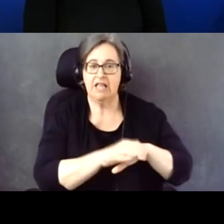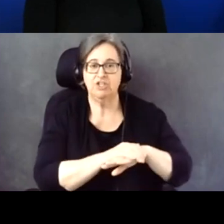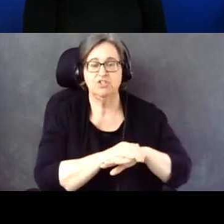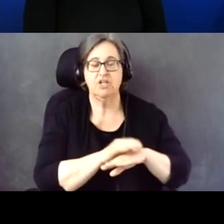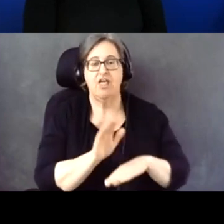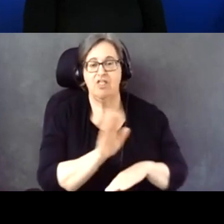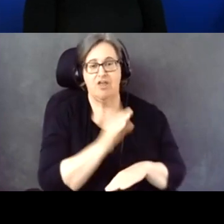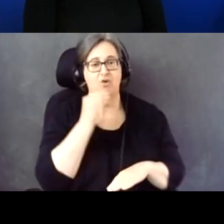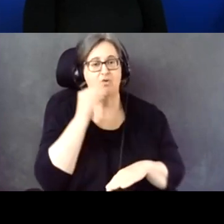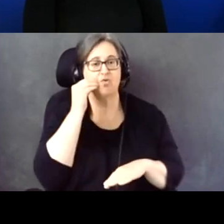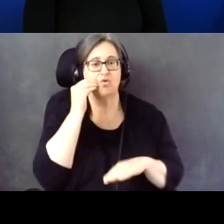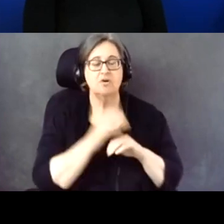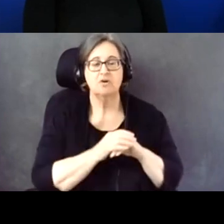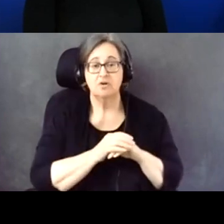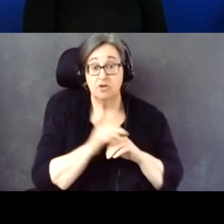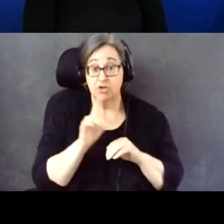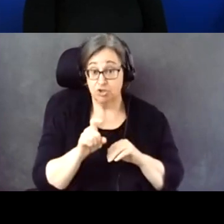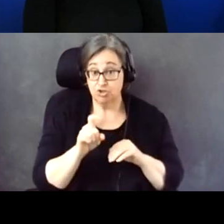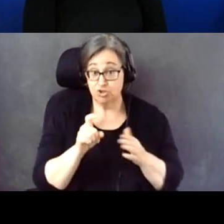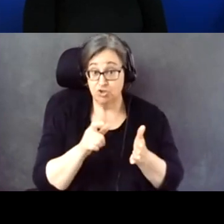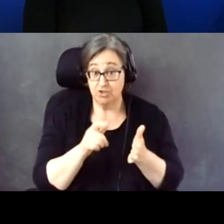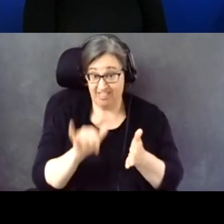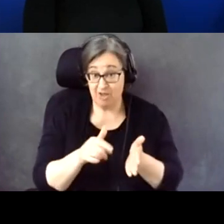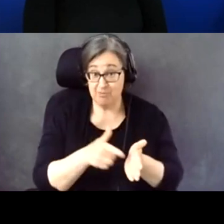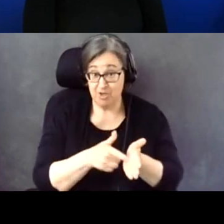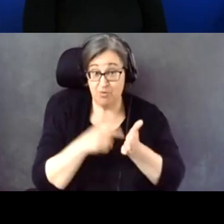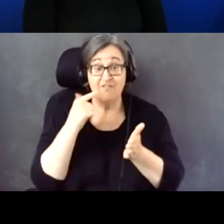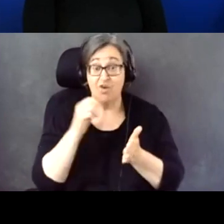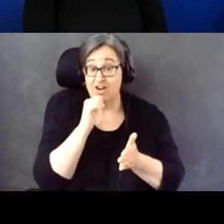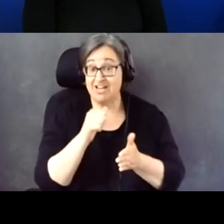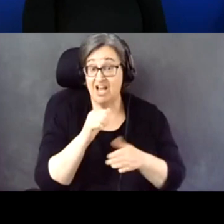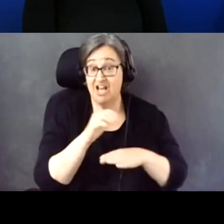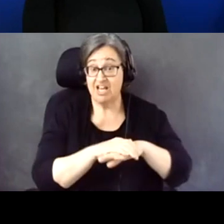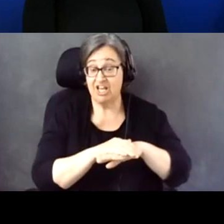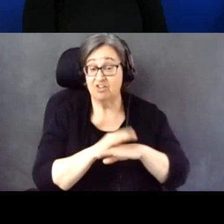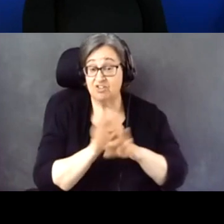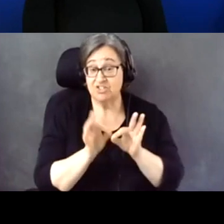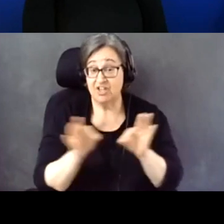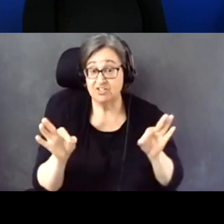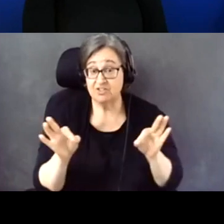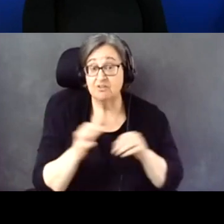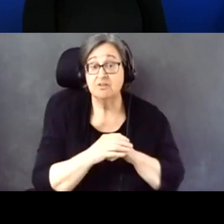Should such services be required for non-English services and jurisdiction covered by Voting